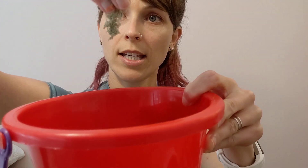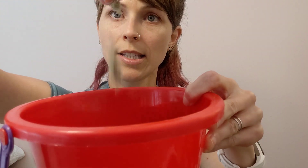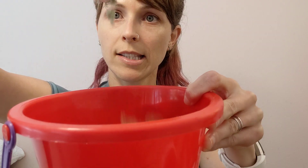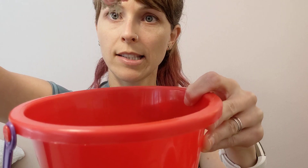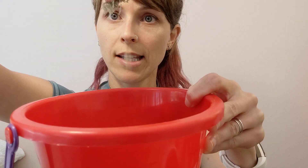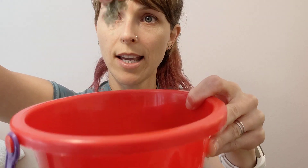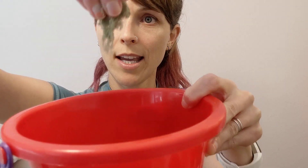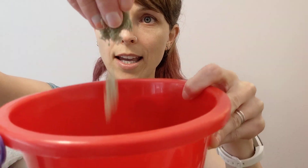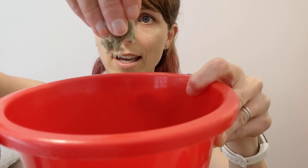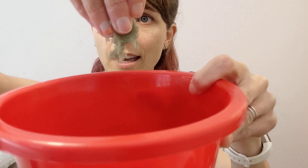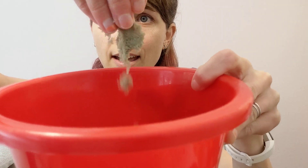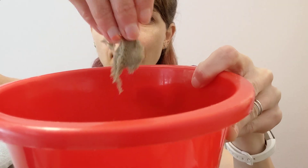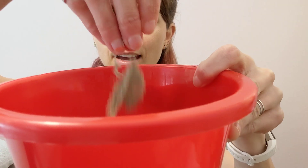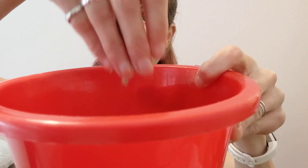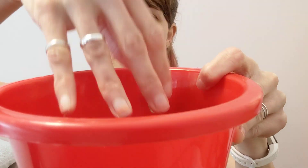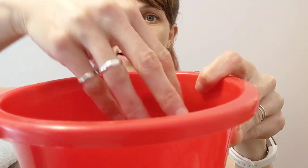It's sand. Sand.... Sand.